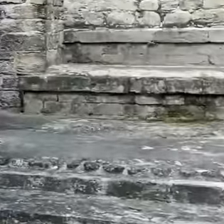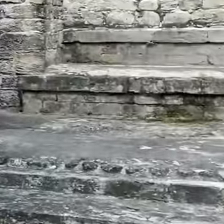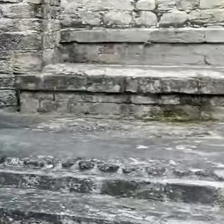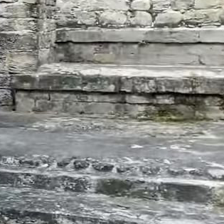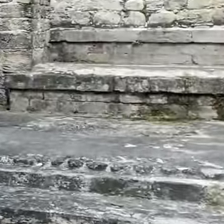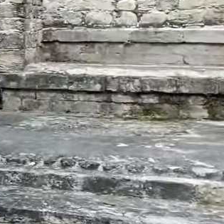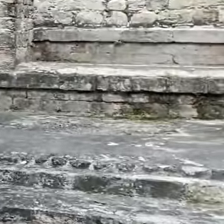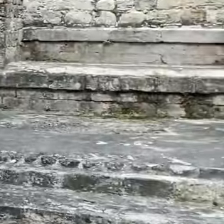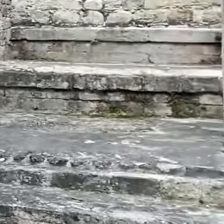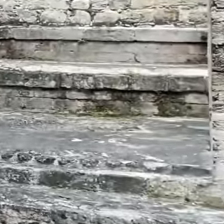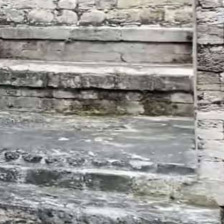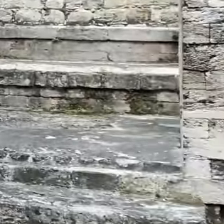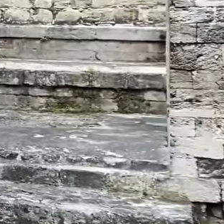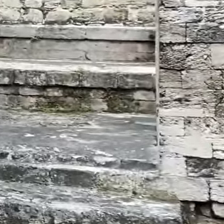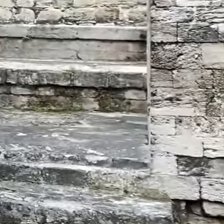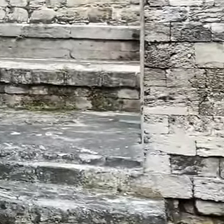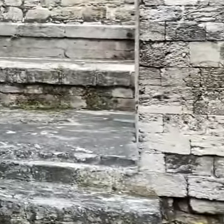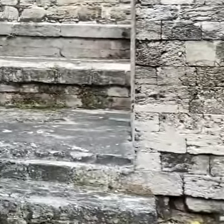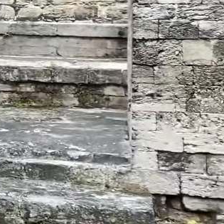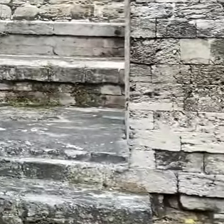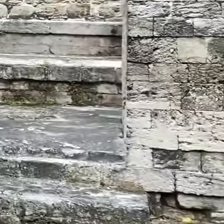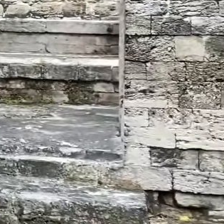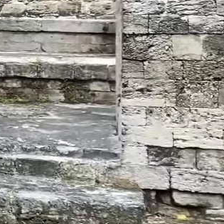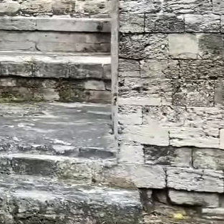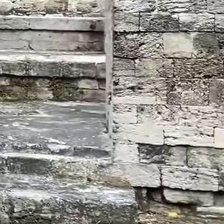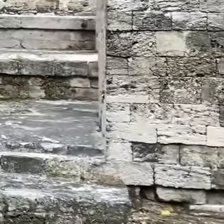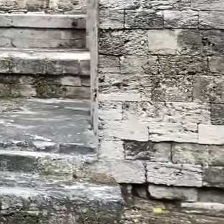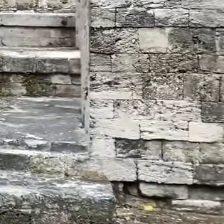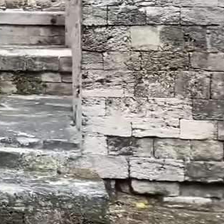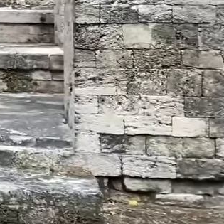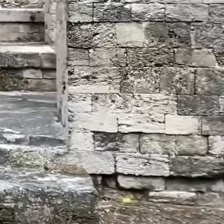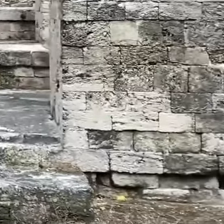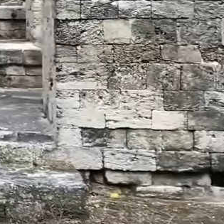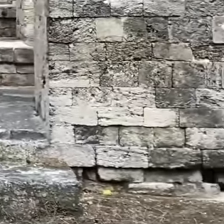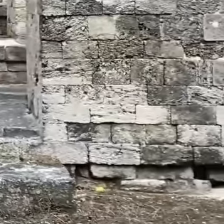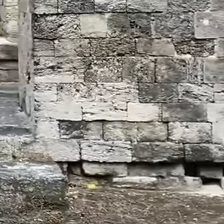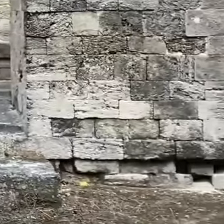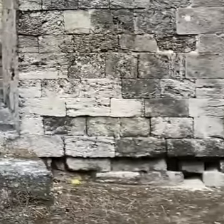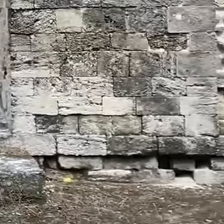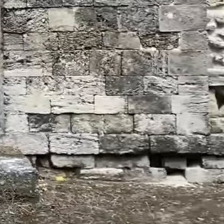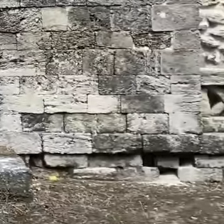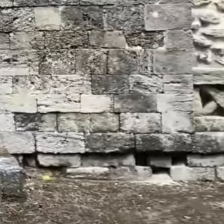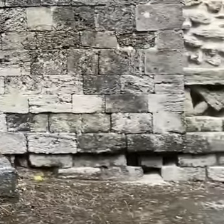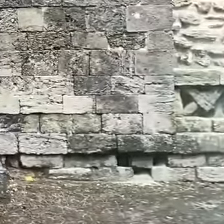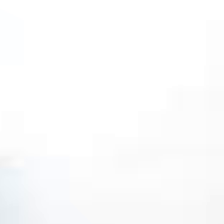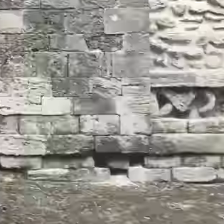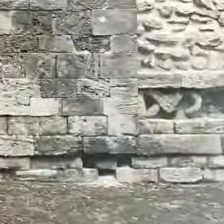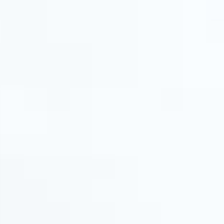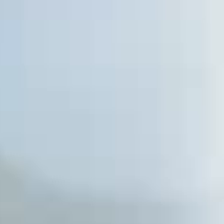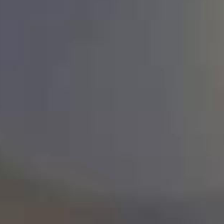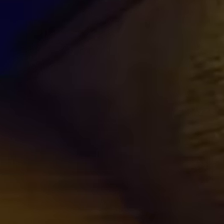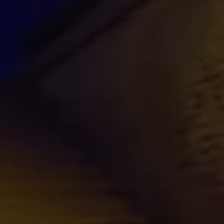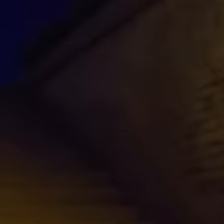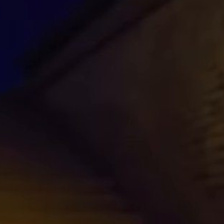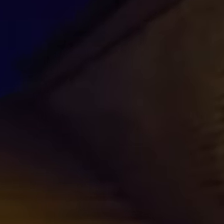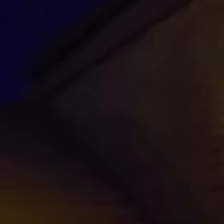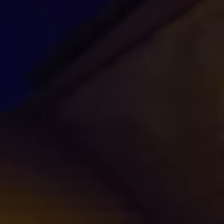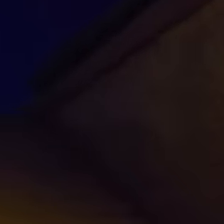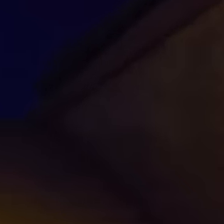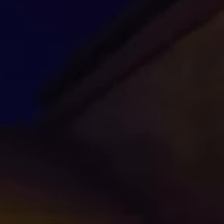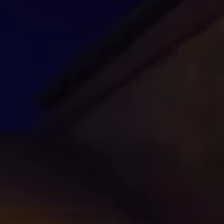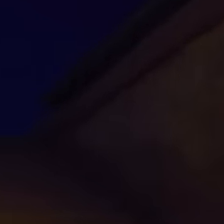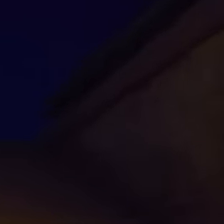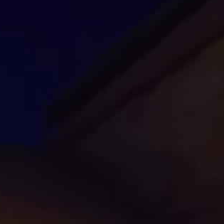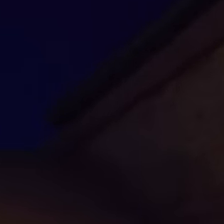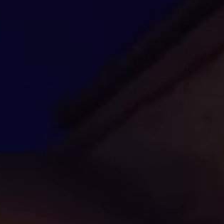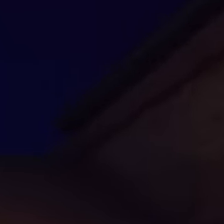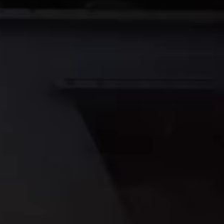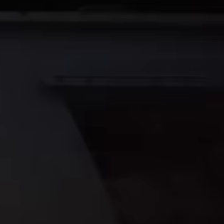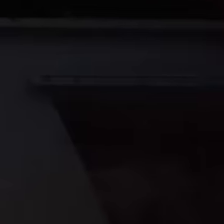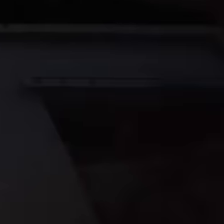people of Mexico to enjoy this wonderful park of international stature